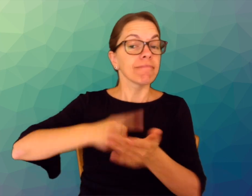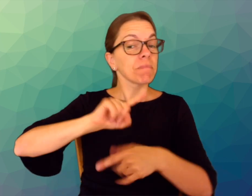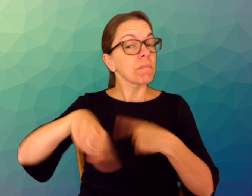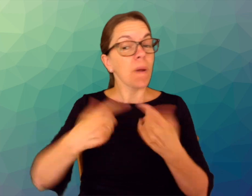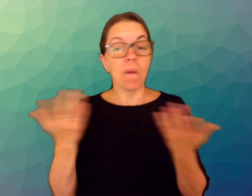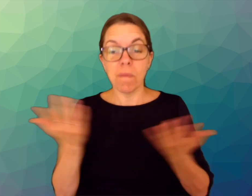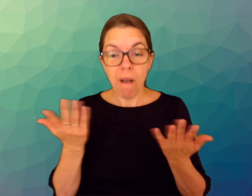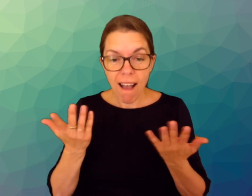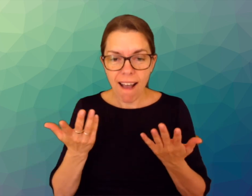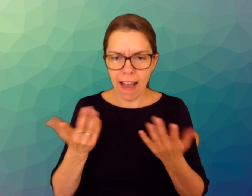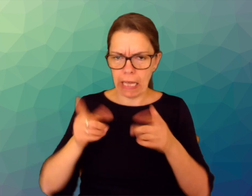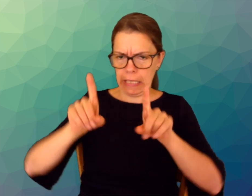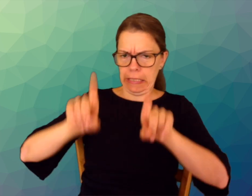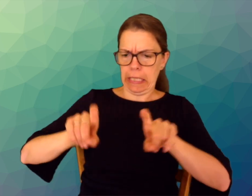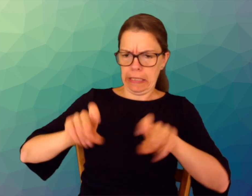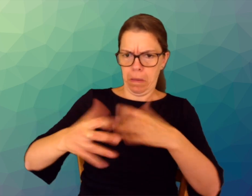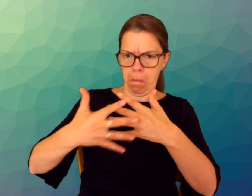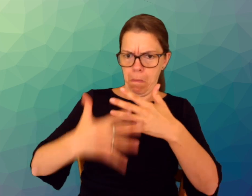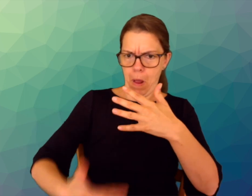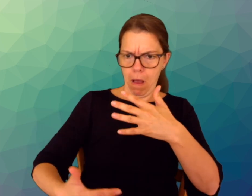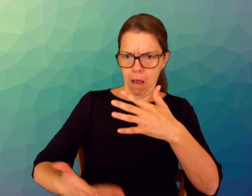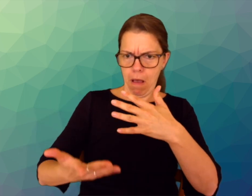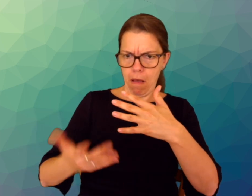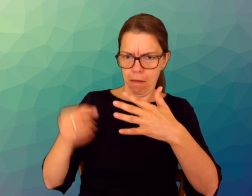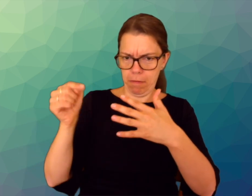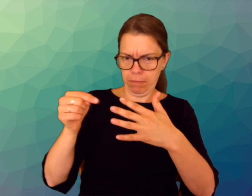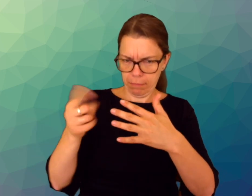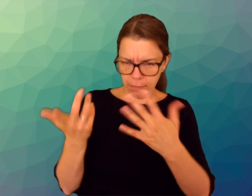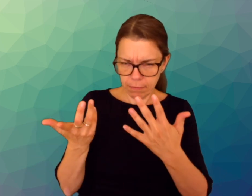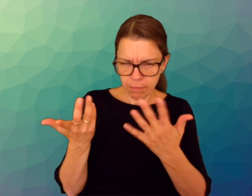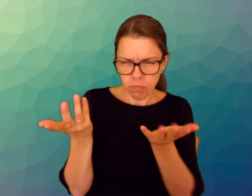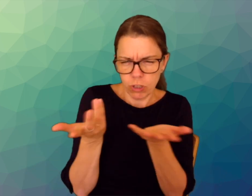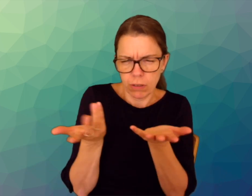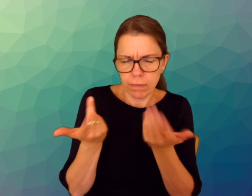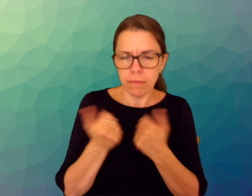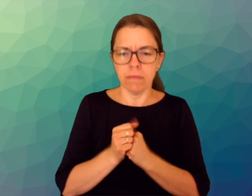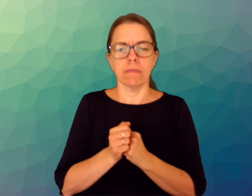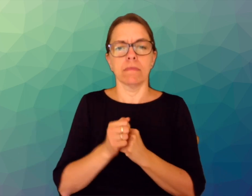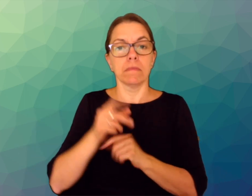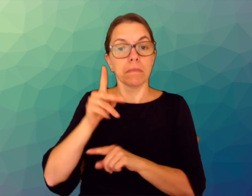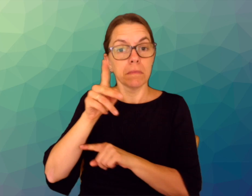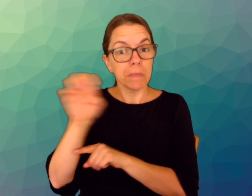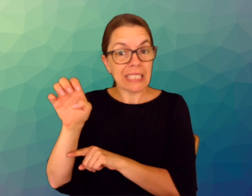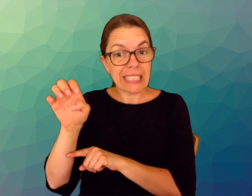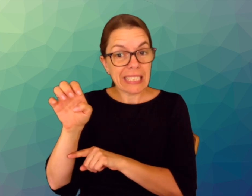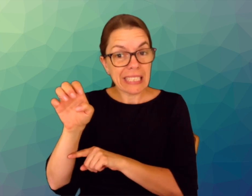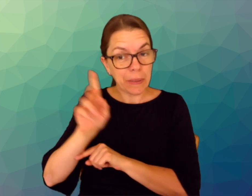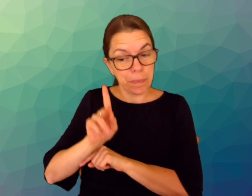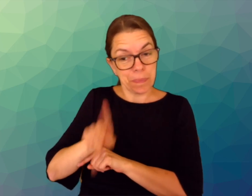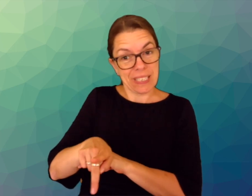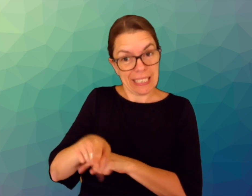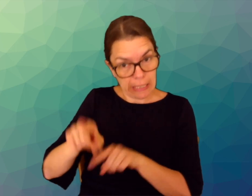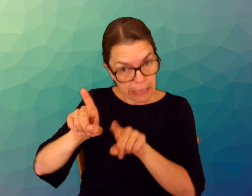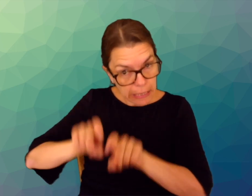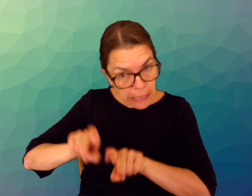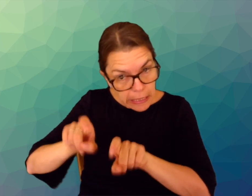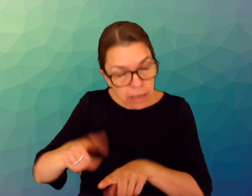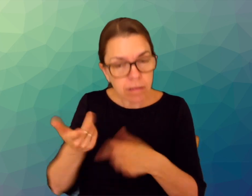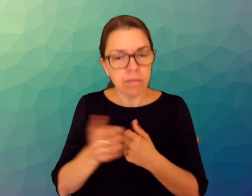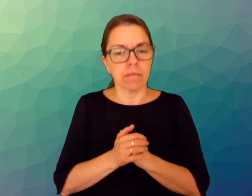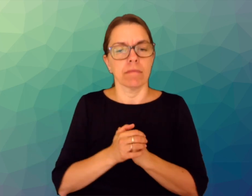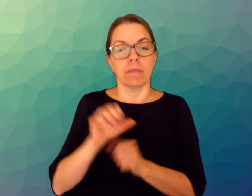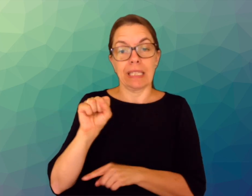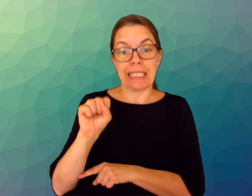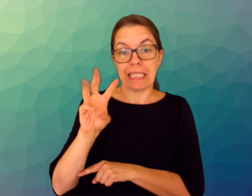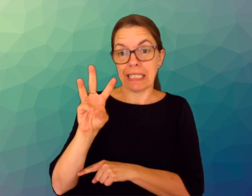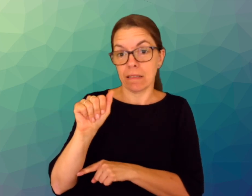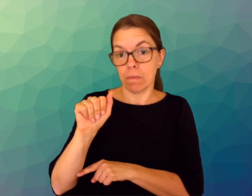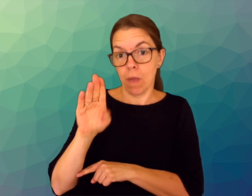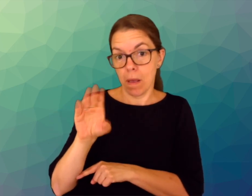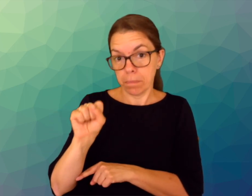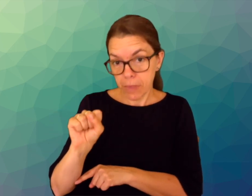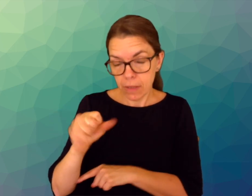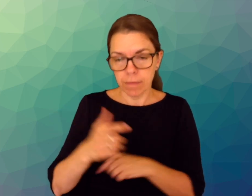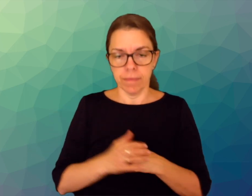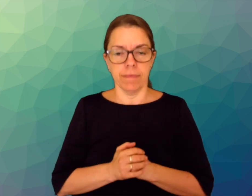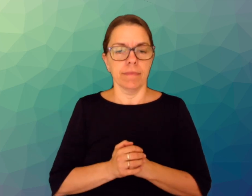There will be discussions on what testing is: blood sample, urine tests, swabs.